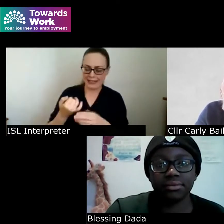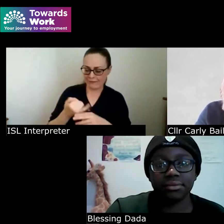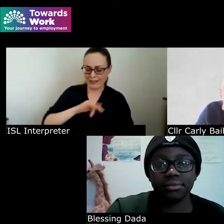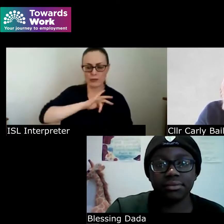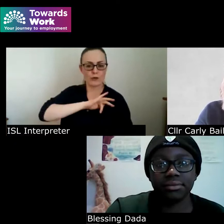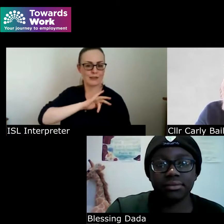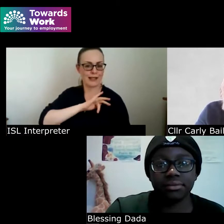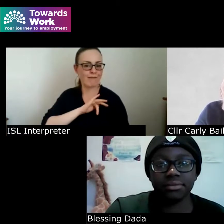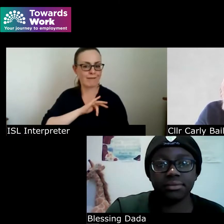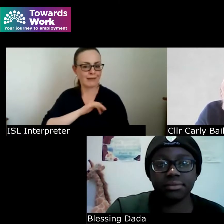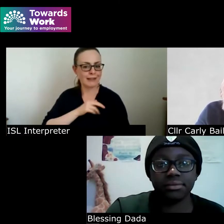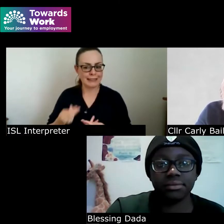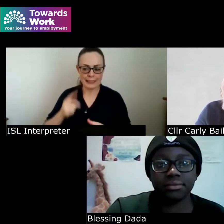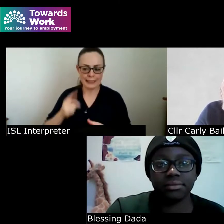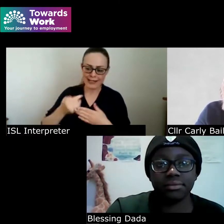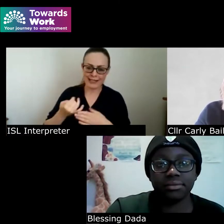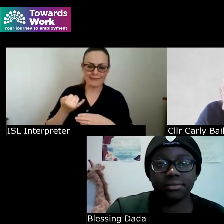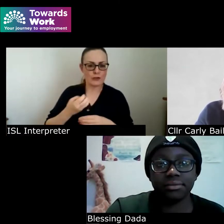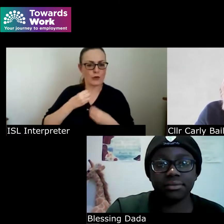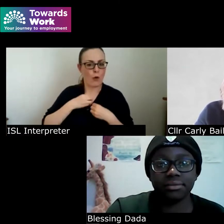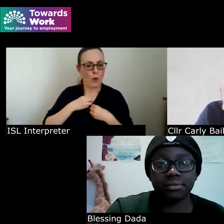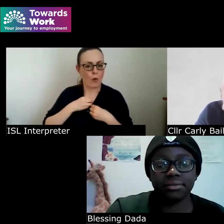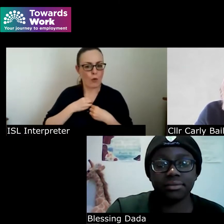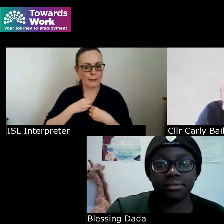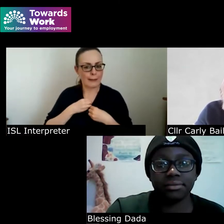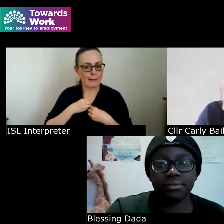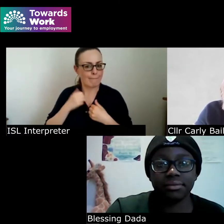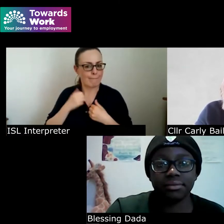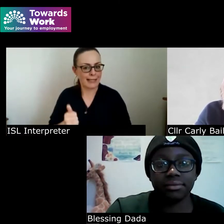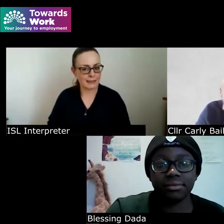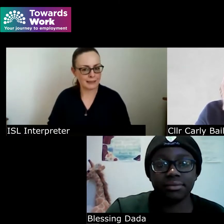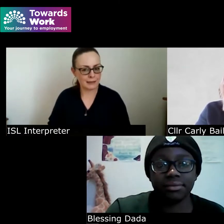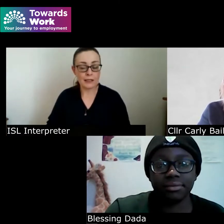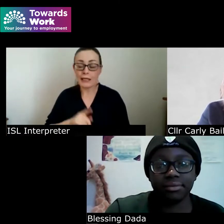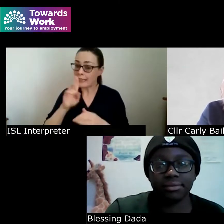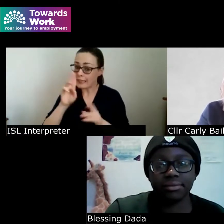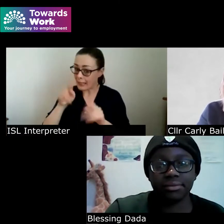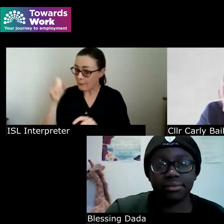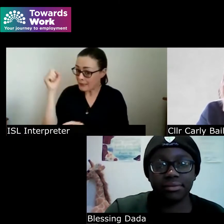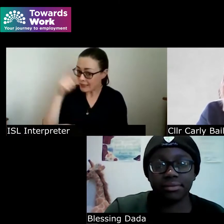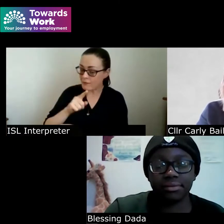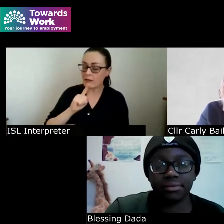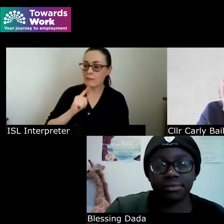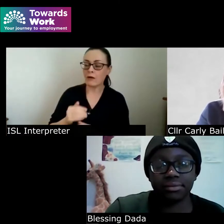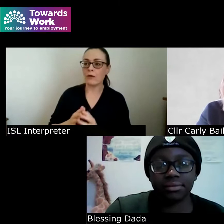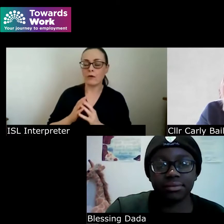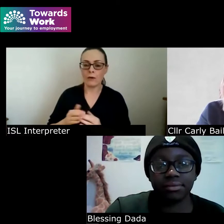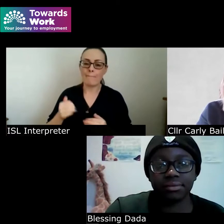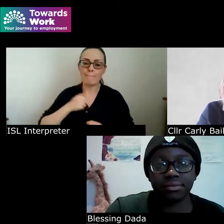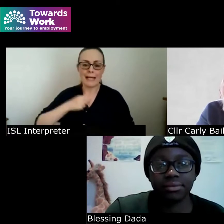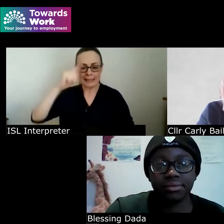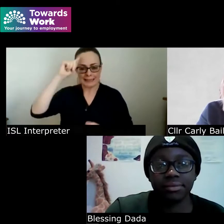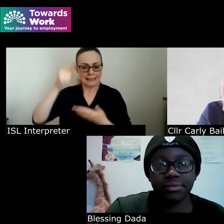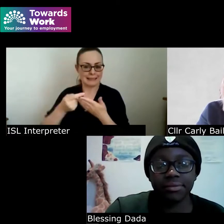potential is always extremely difficult thankfully my decision has been paying off in lump sums